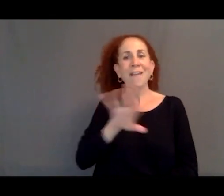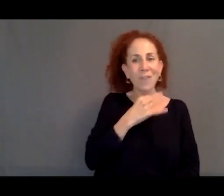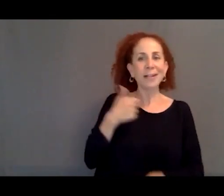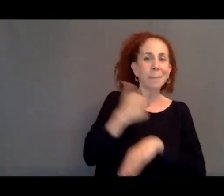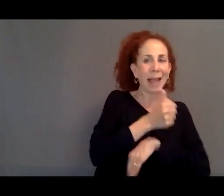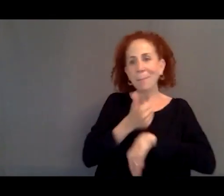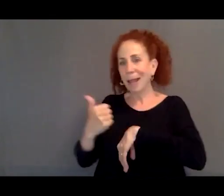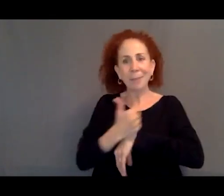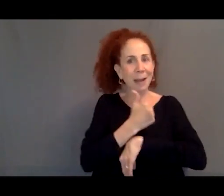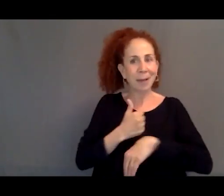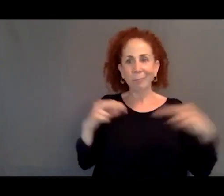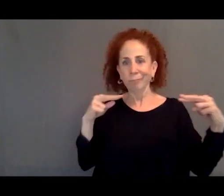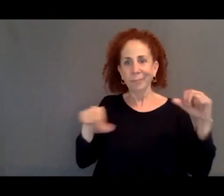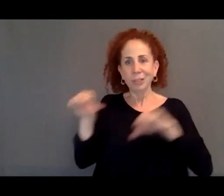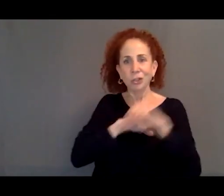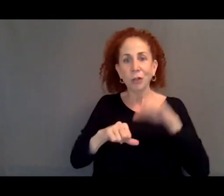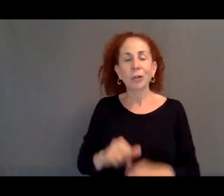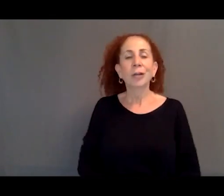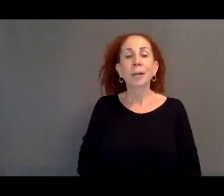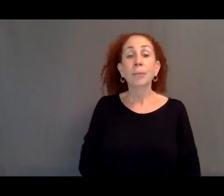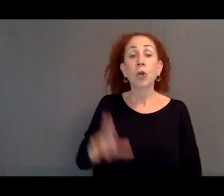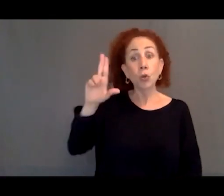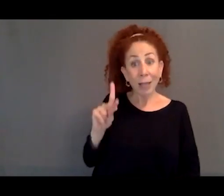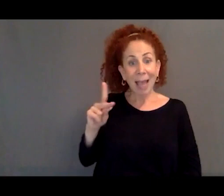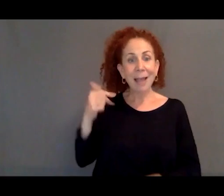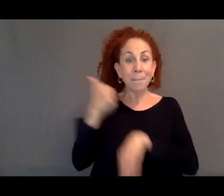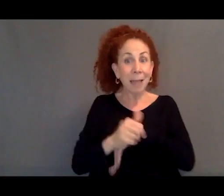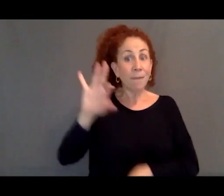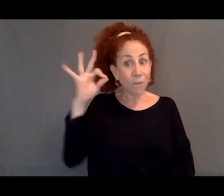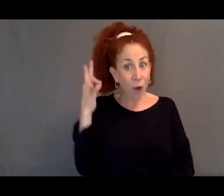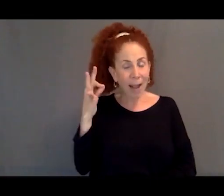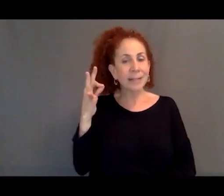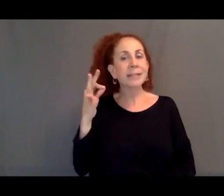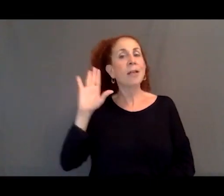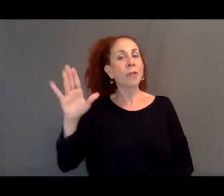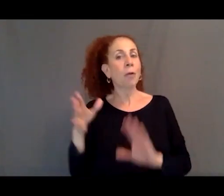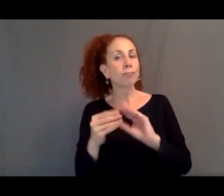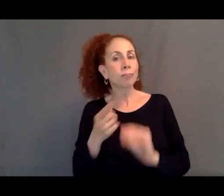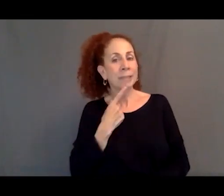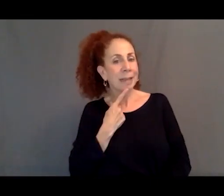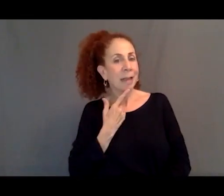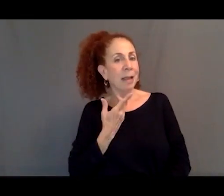because the UK was blaming France by saying basically